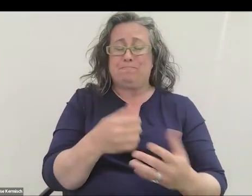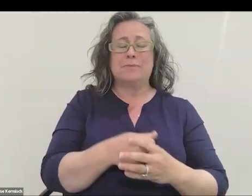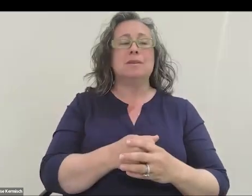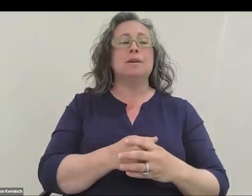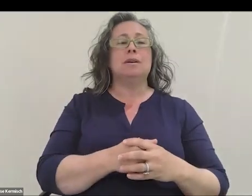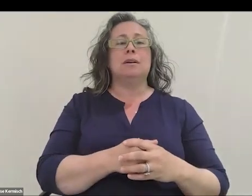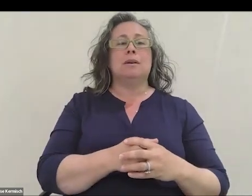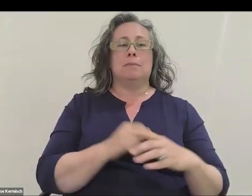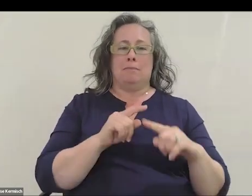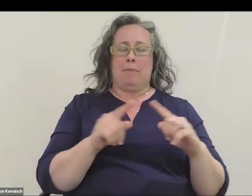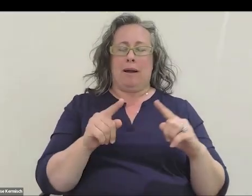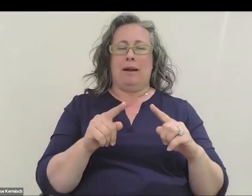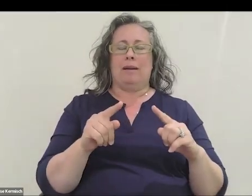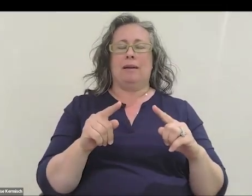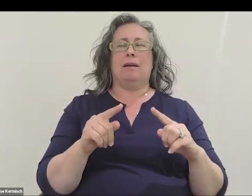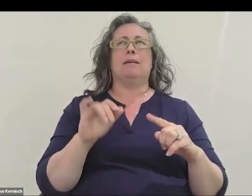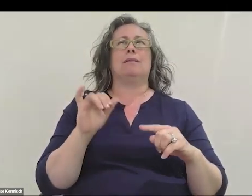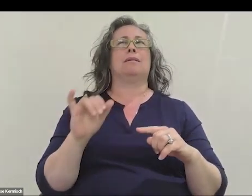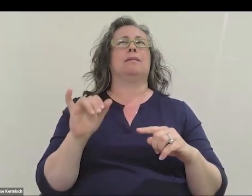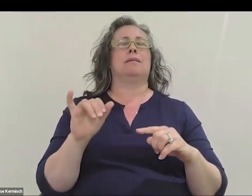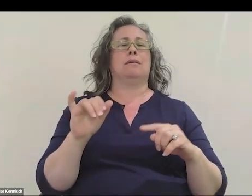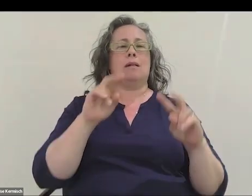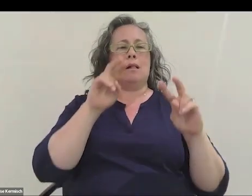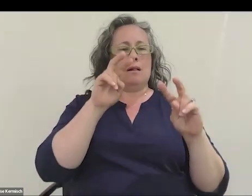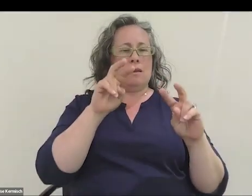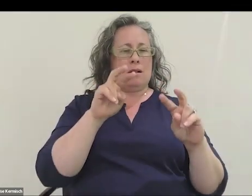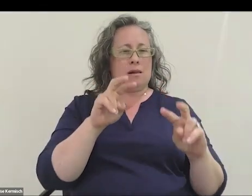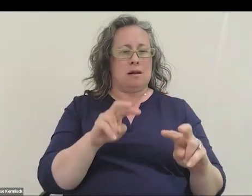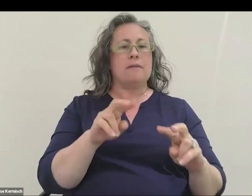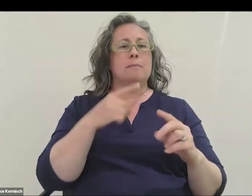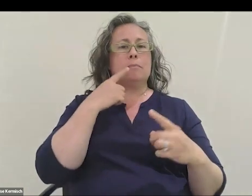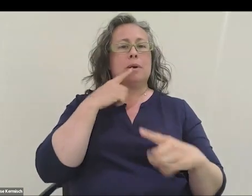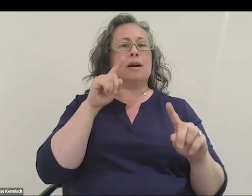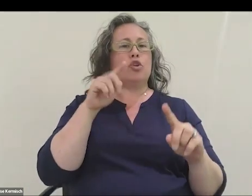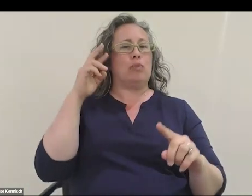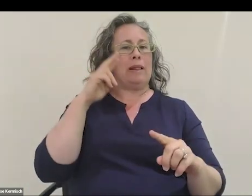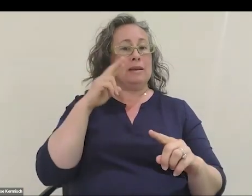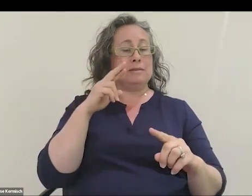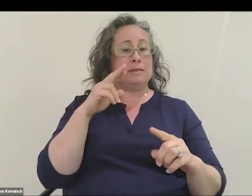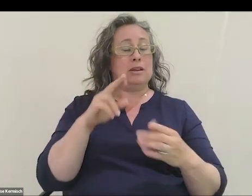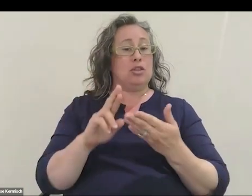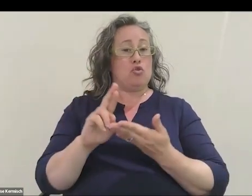putting two and two together, I looked this up and finally realized that the astronauts that I'd idolized